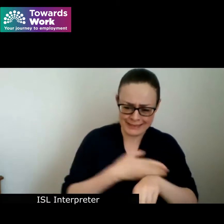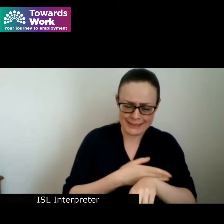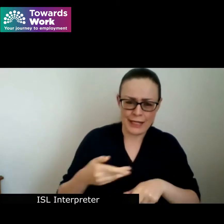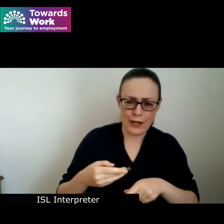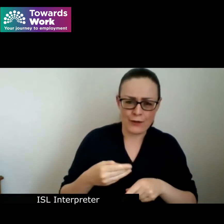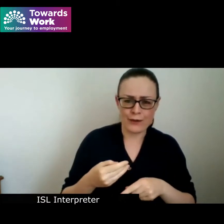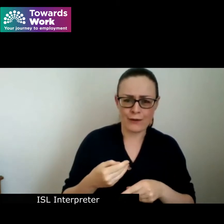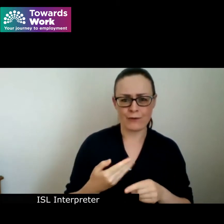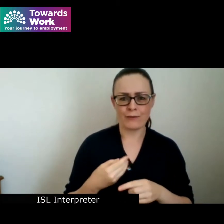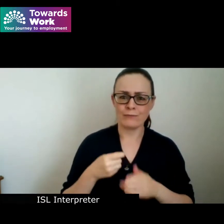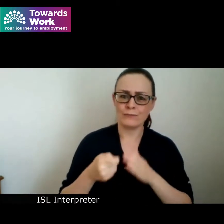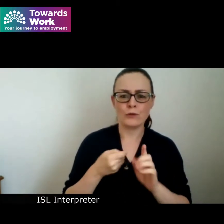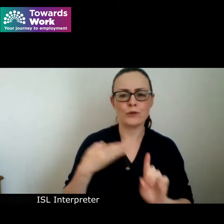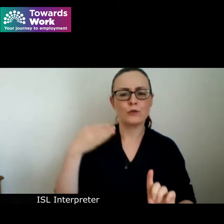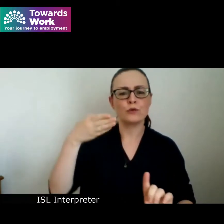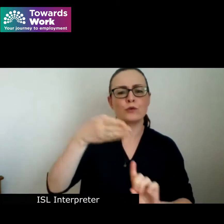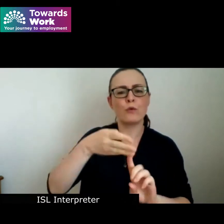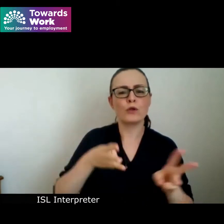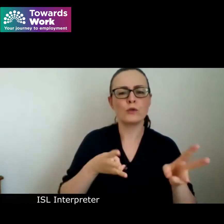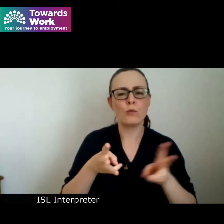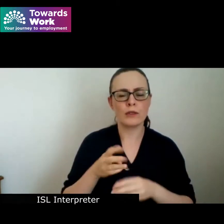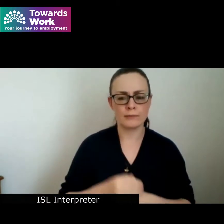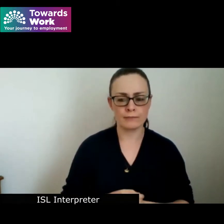My name is Claire Hayes, I am the coordinator of Towards Work.